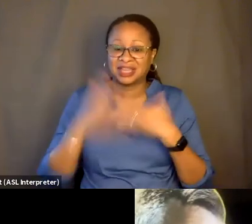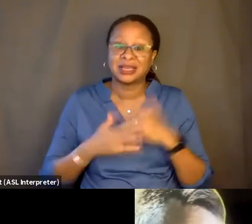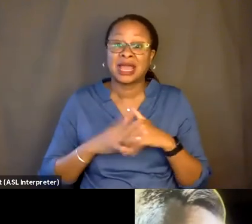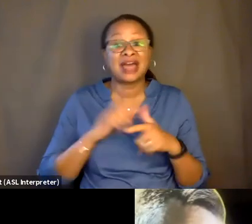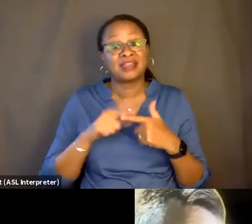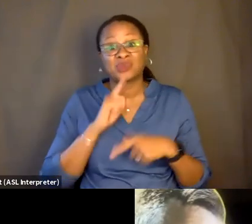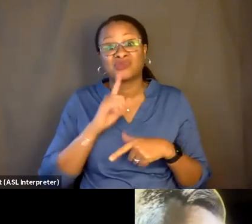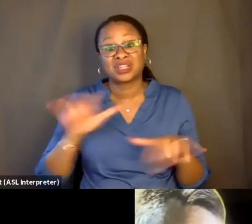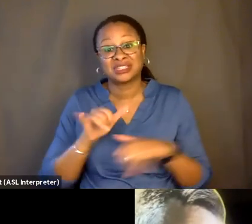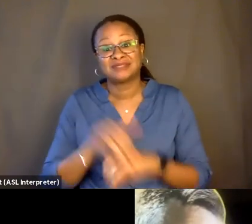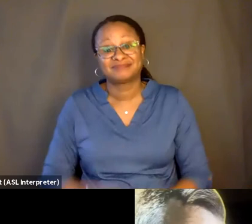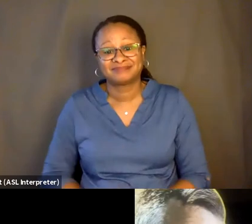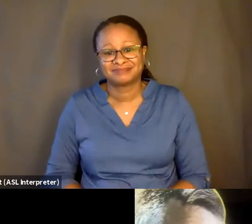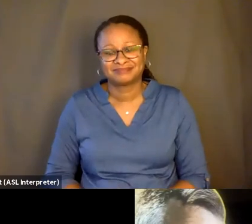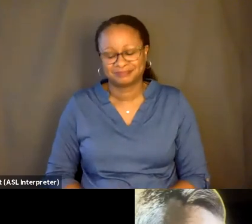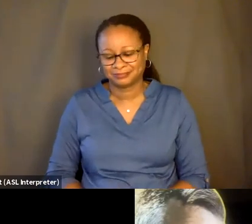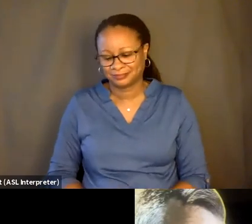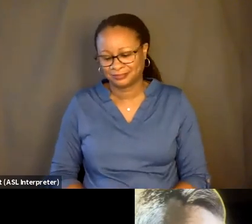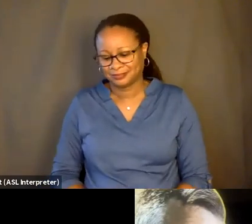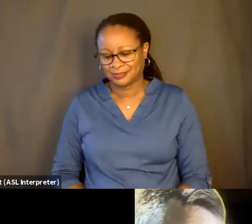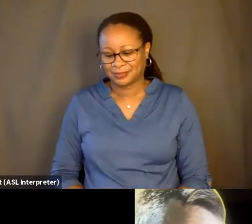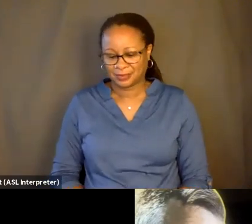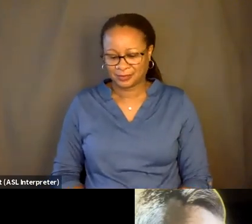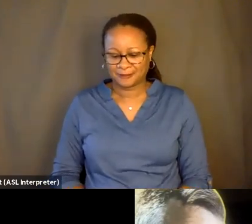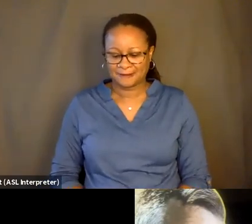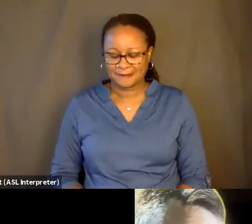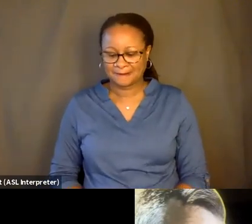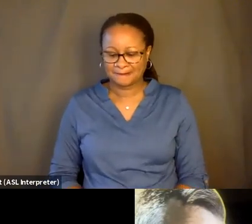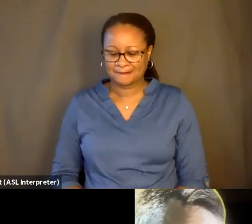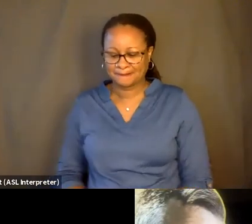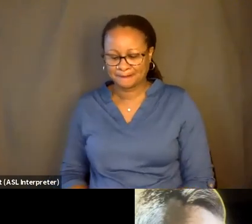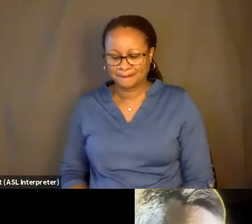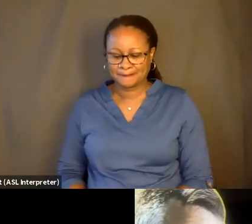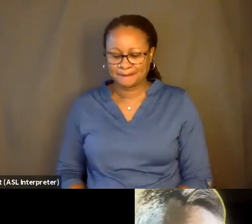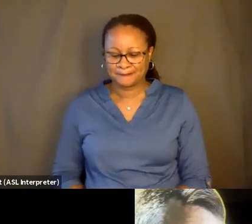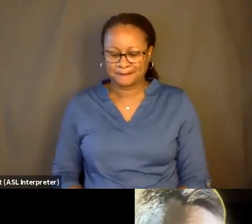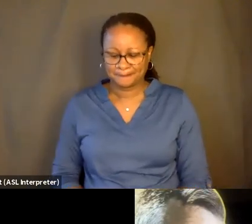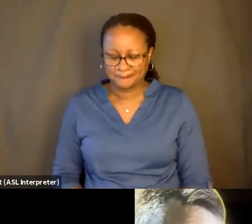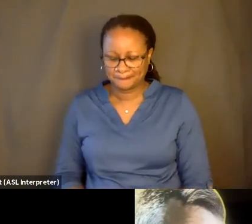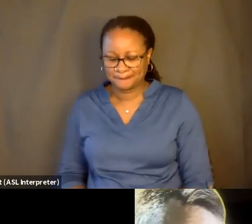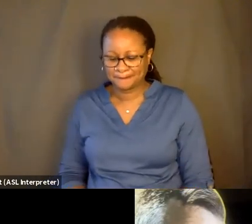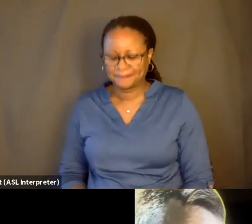Then we really did. So where did-- where did this experience lead you as a filmmaker? Just to bring this kind of full circle.